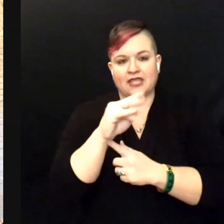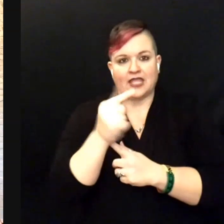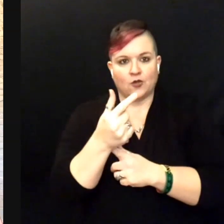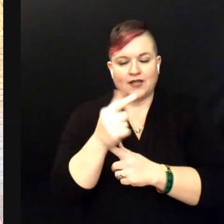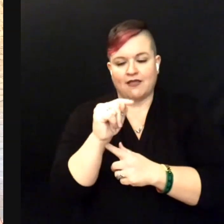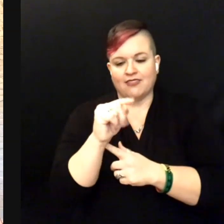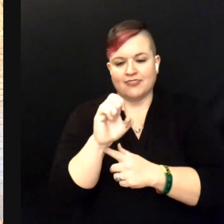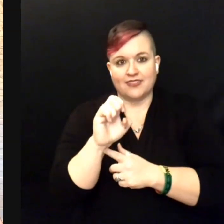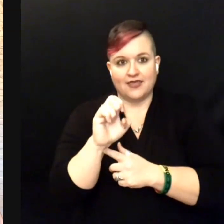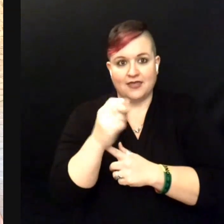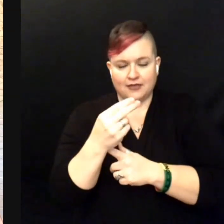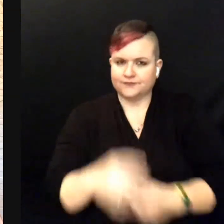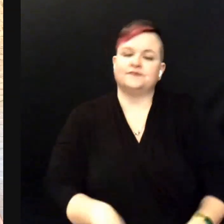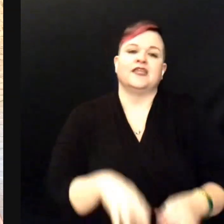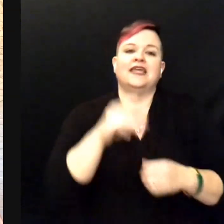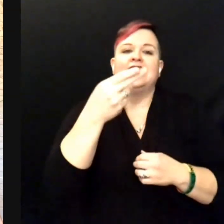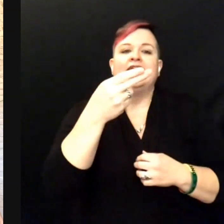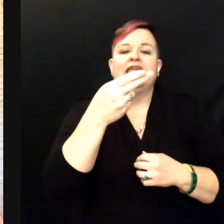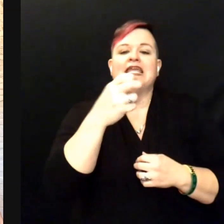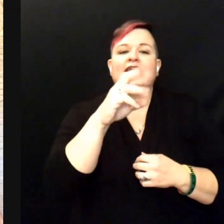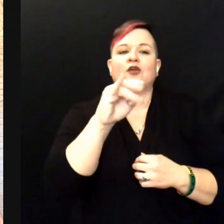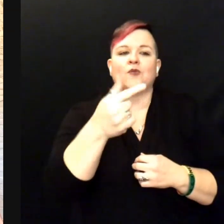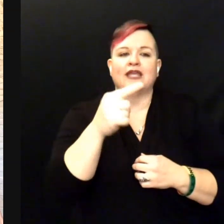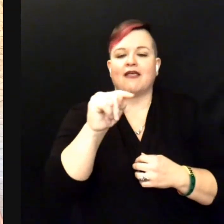You can visit them and find more about them in the link below.